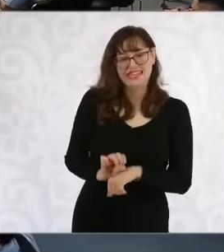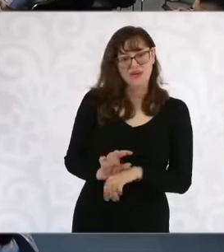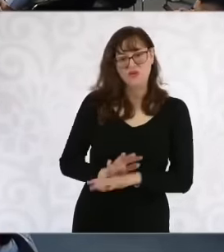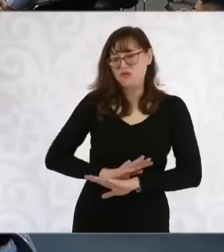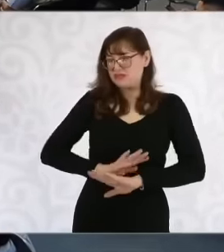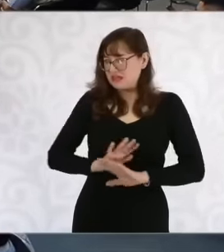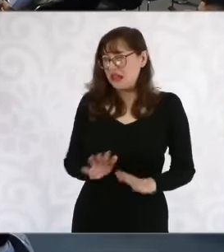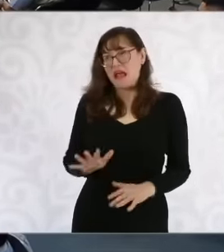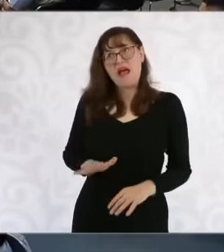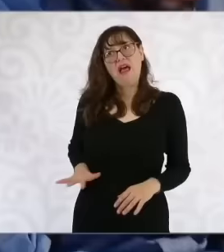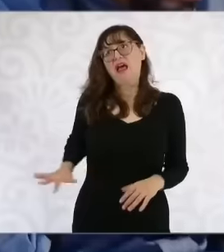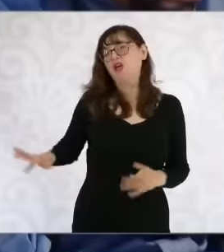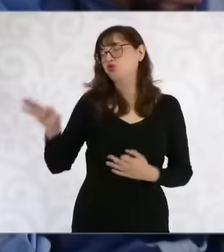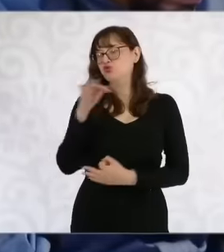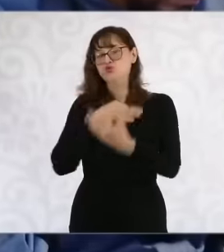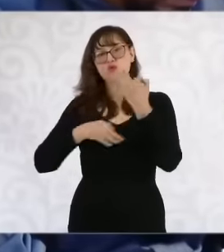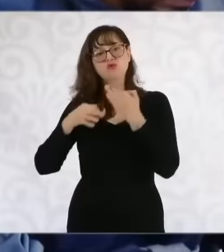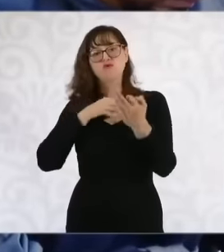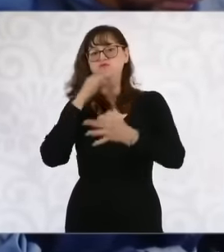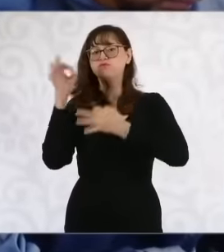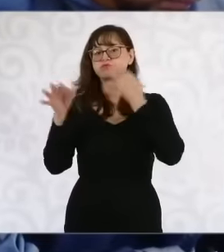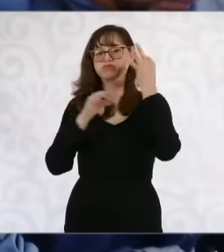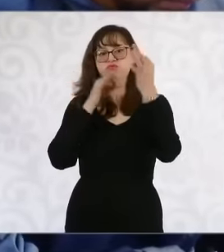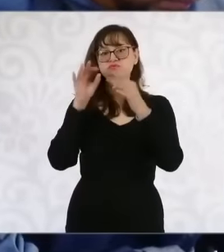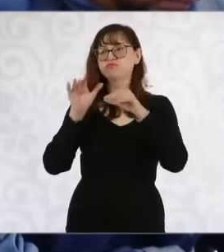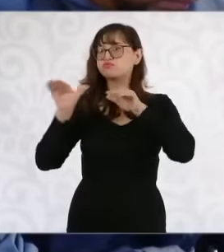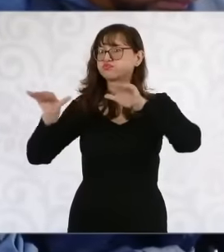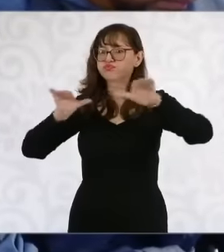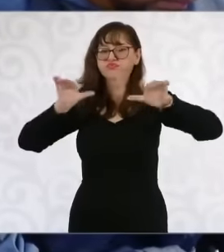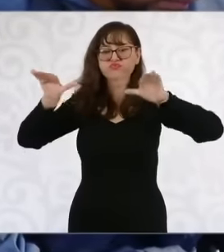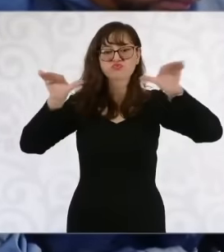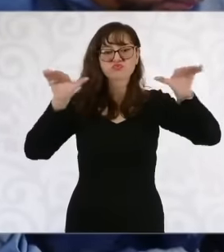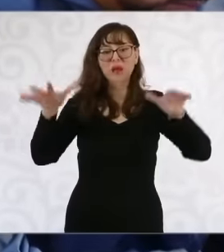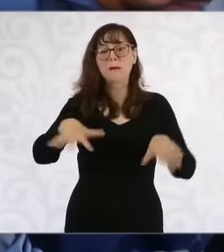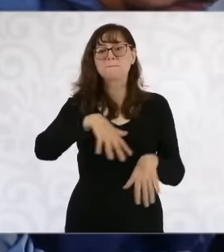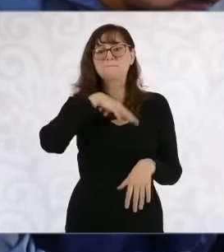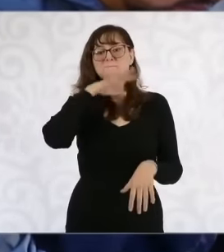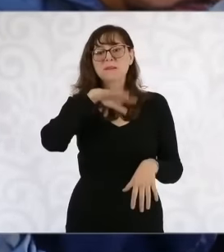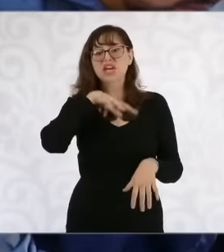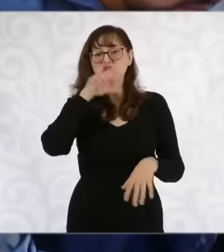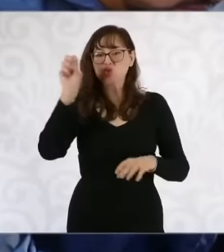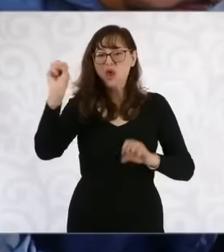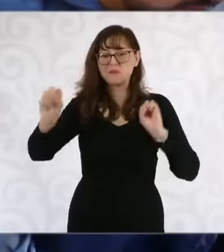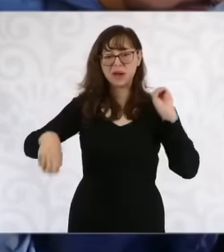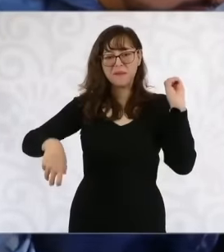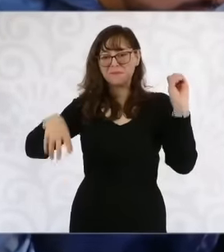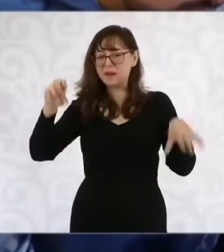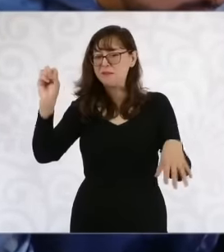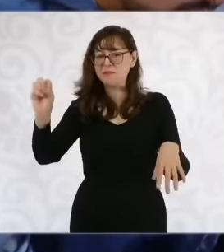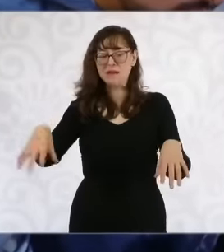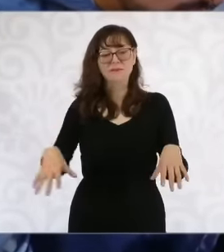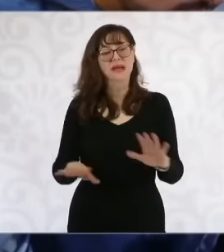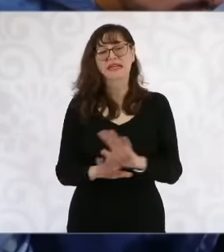, wherever you can, so that now that junk food is coming out, the